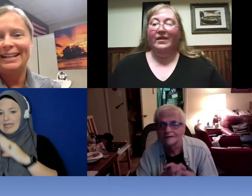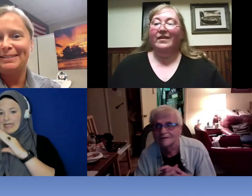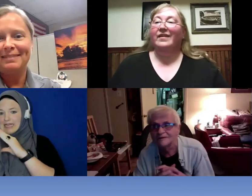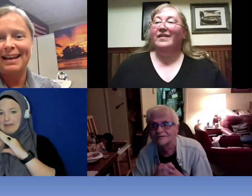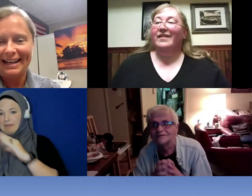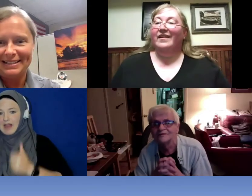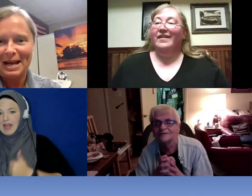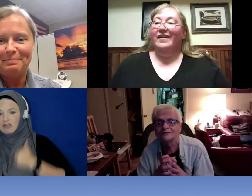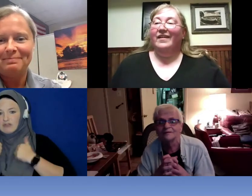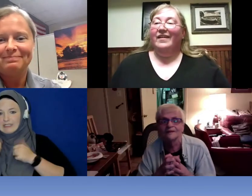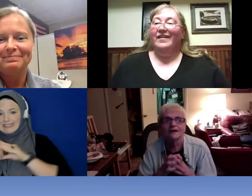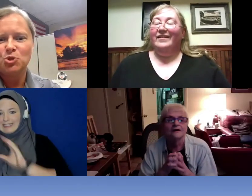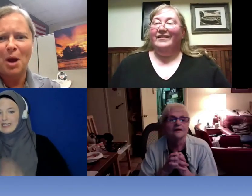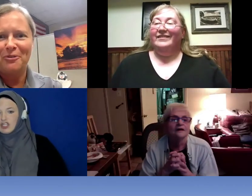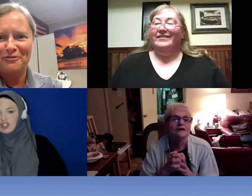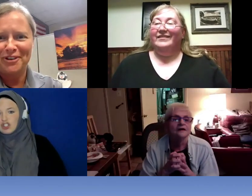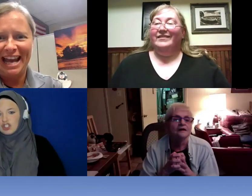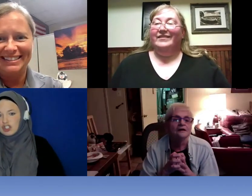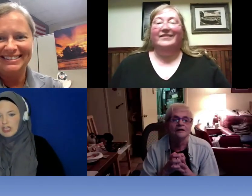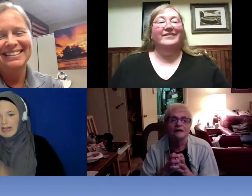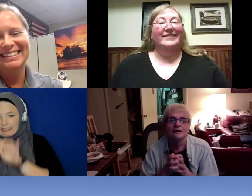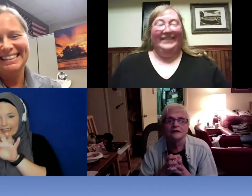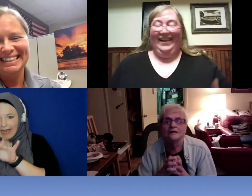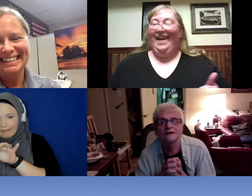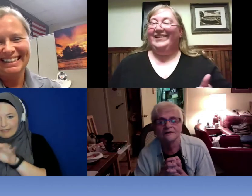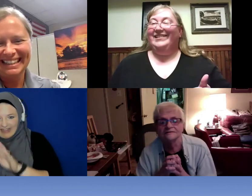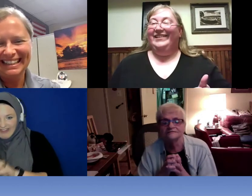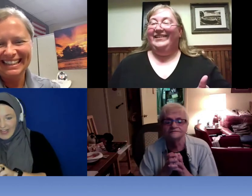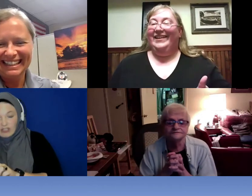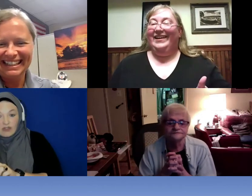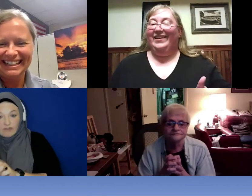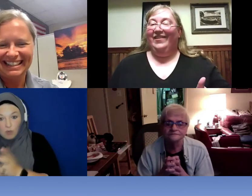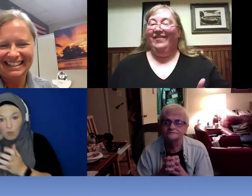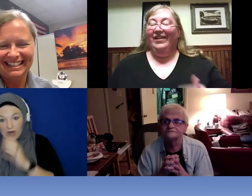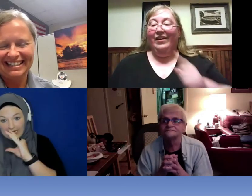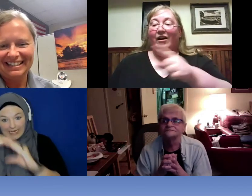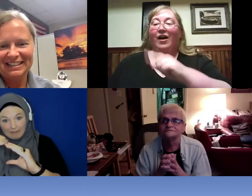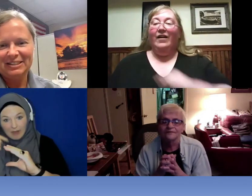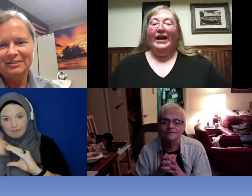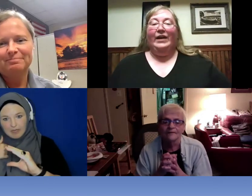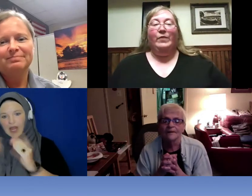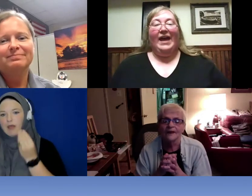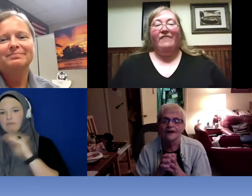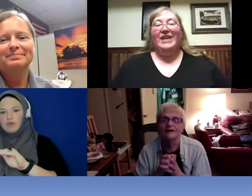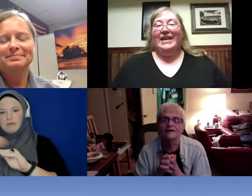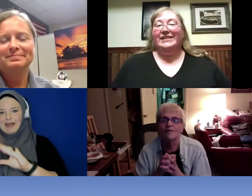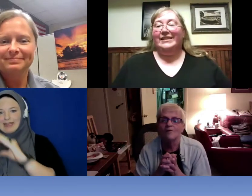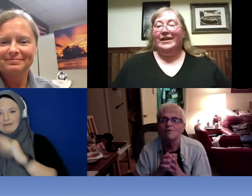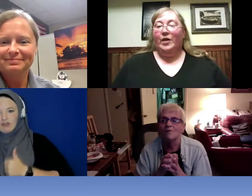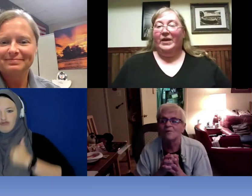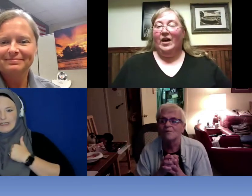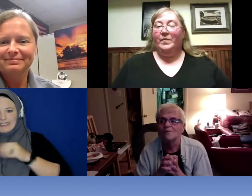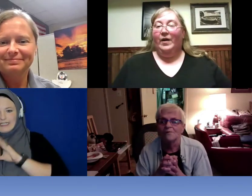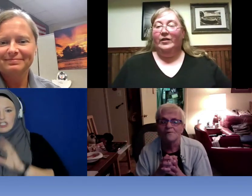it ahead of time so I don't forget. Excellent. Thank you. All right. We have Nancy coming up on the